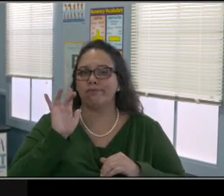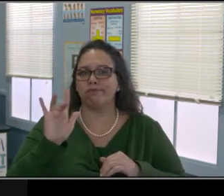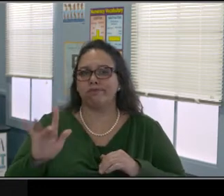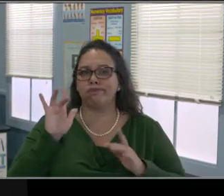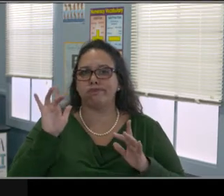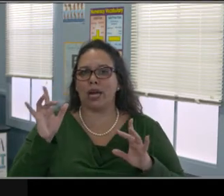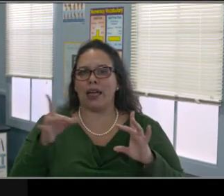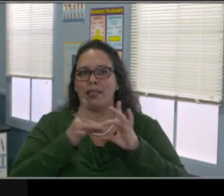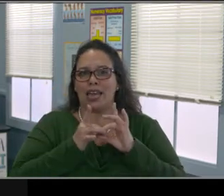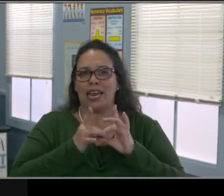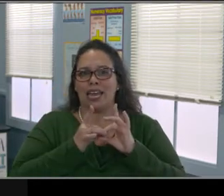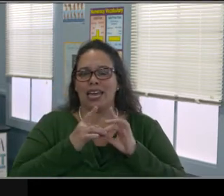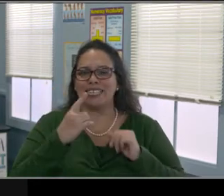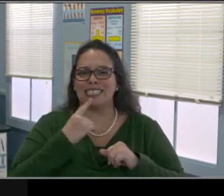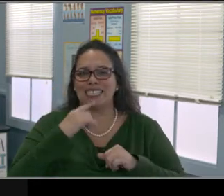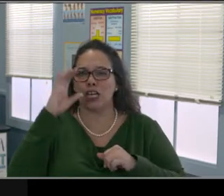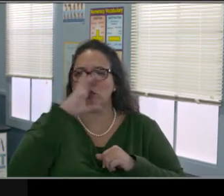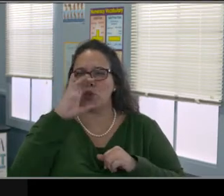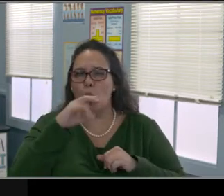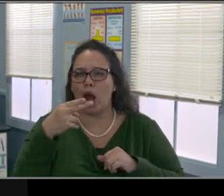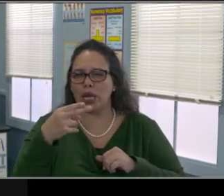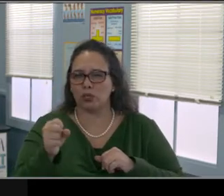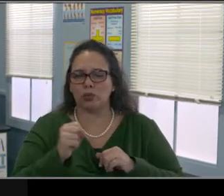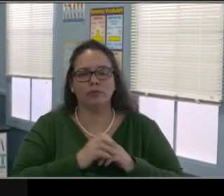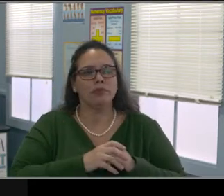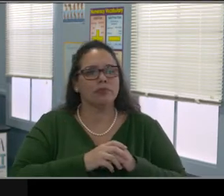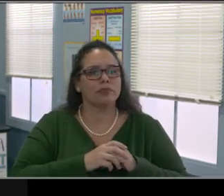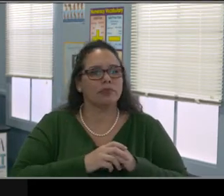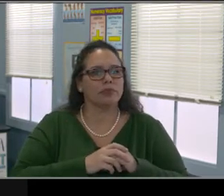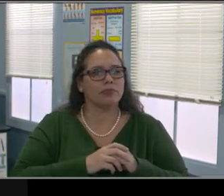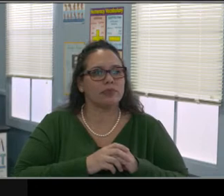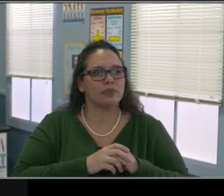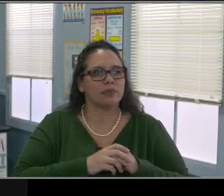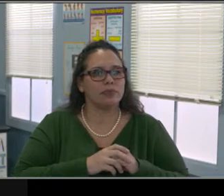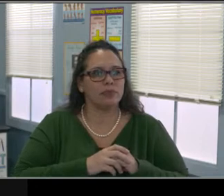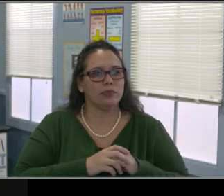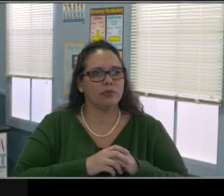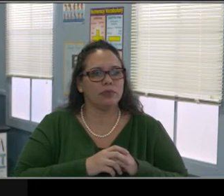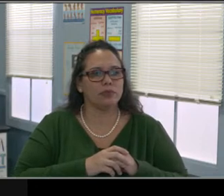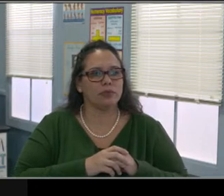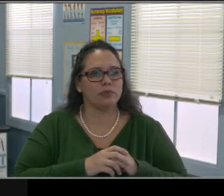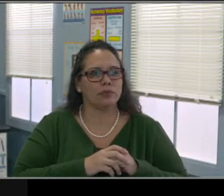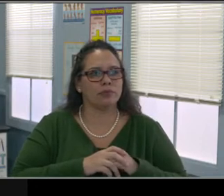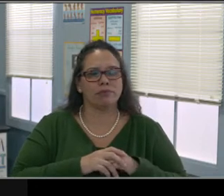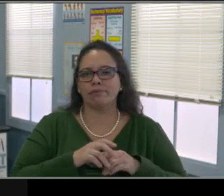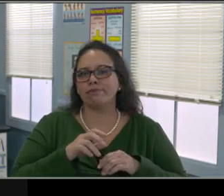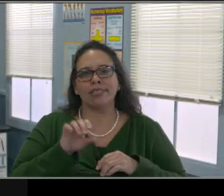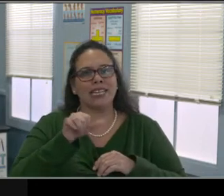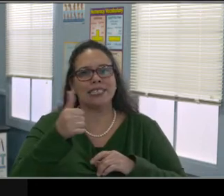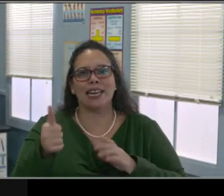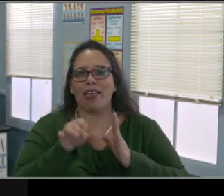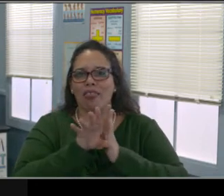Oh. I will find them. But I don't wanna take up time